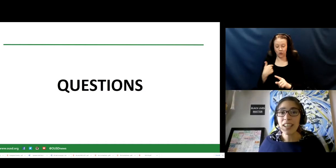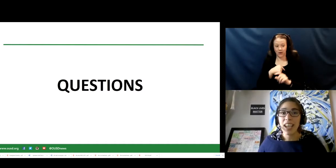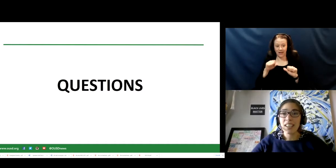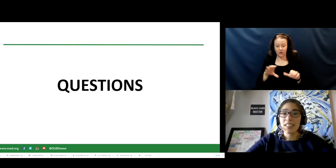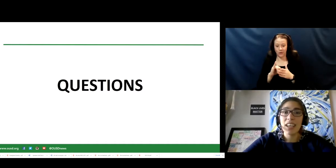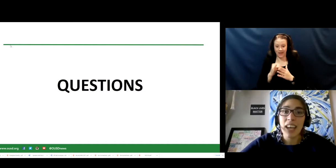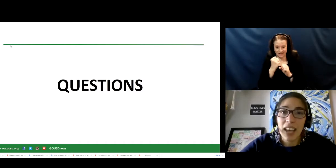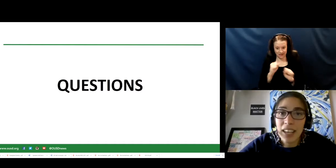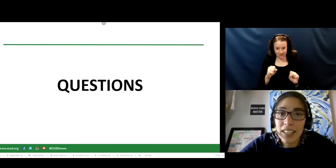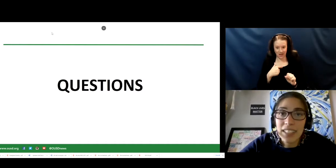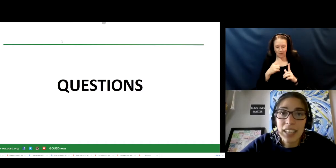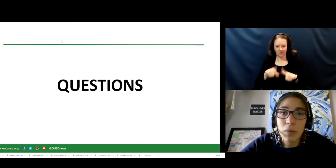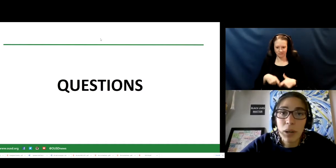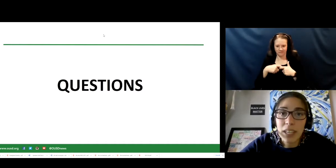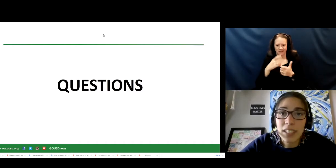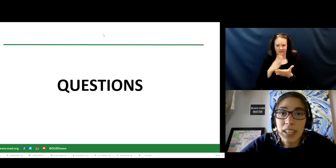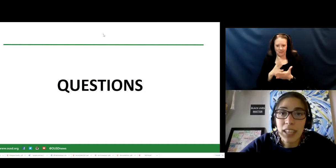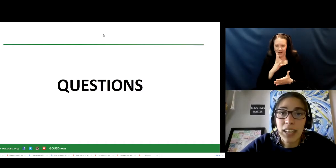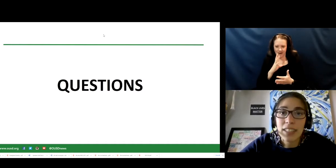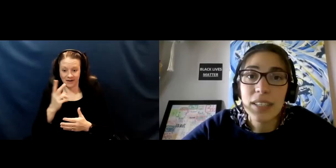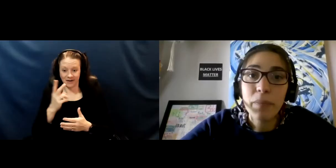and see what questions I can answer.